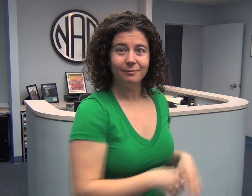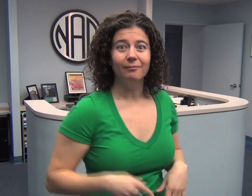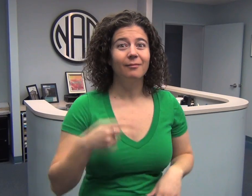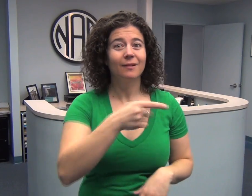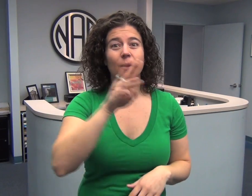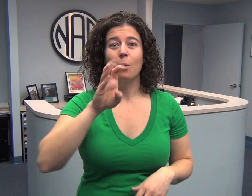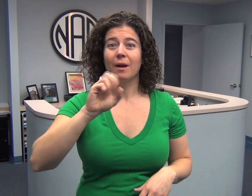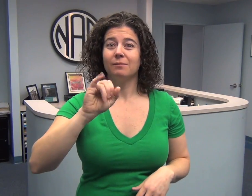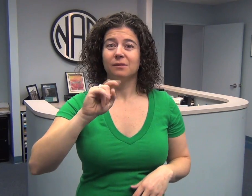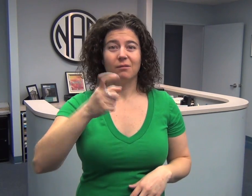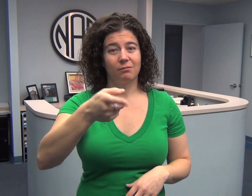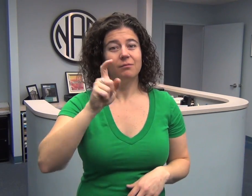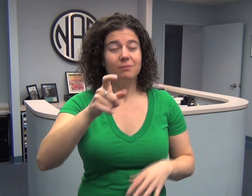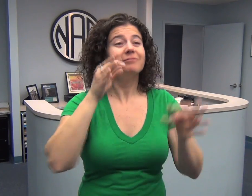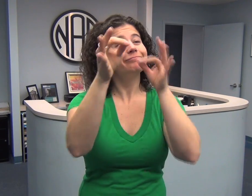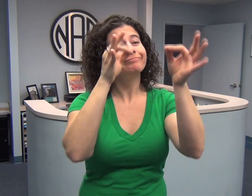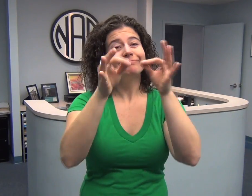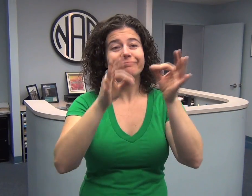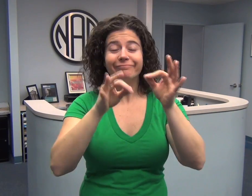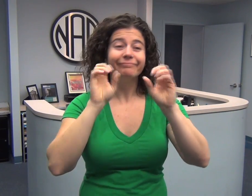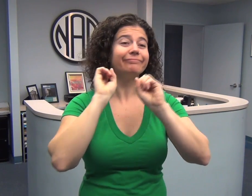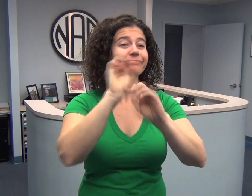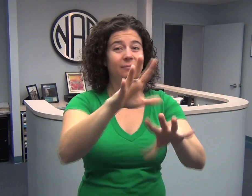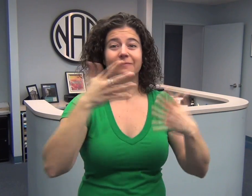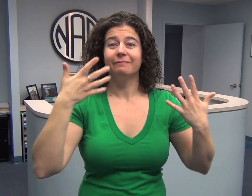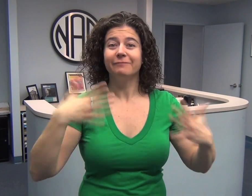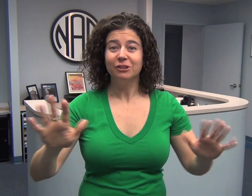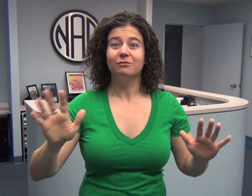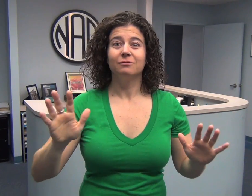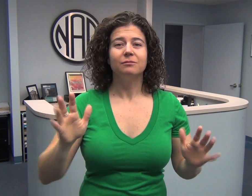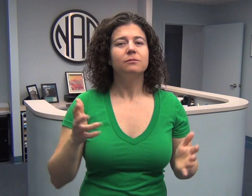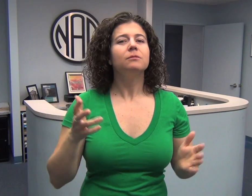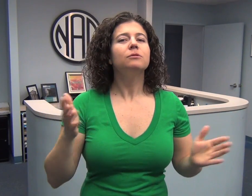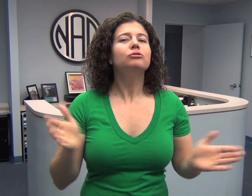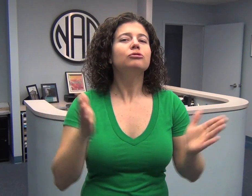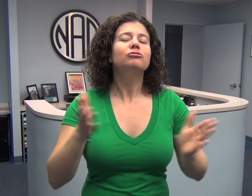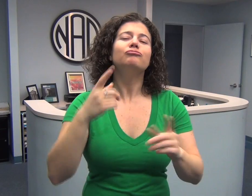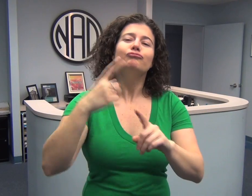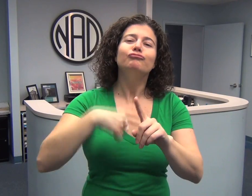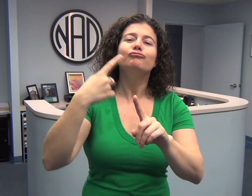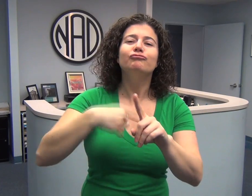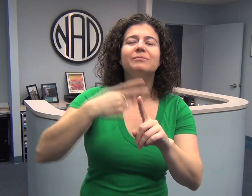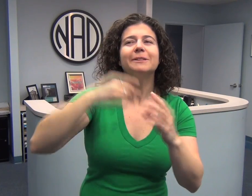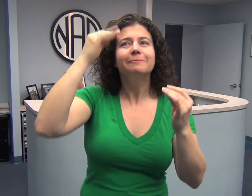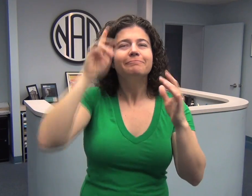So on that website you can just submit your 200 word nomination. We’d love to receive monthly nominations.